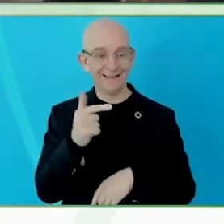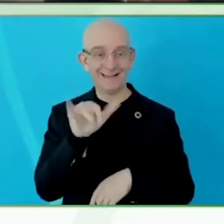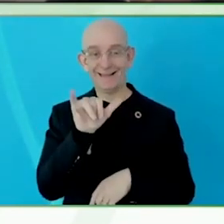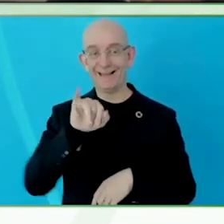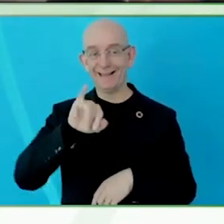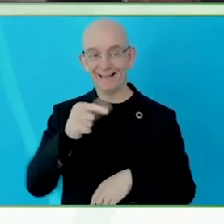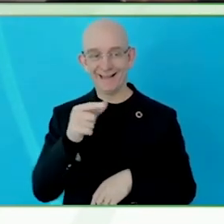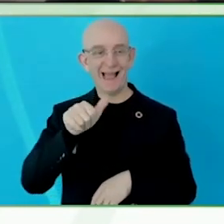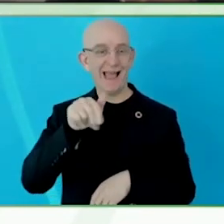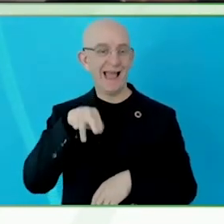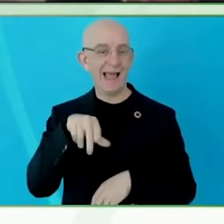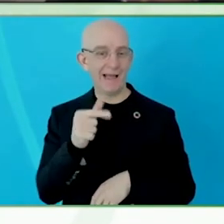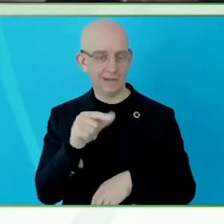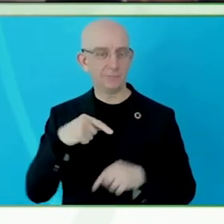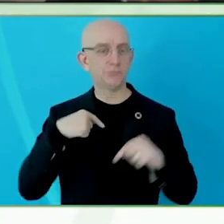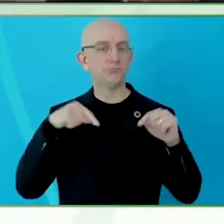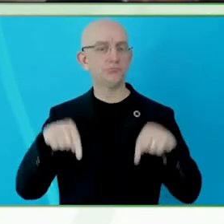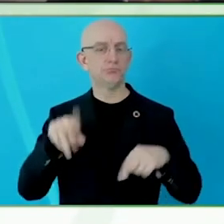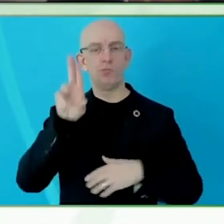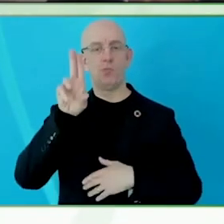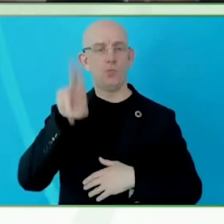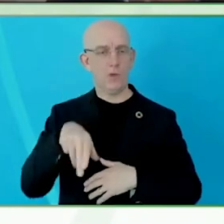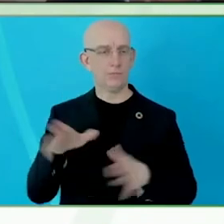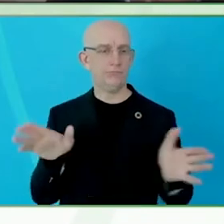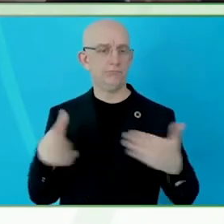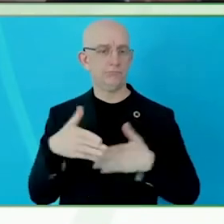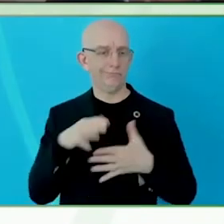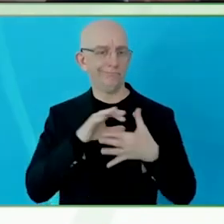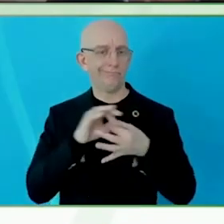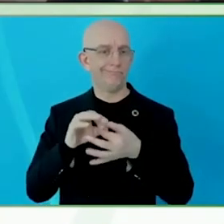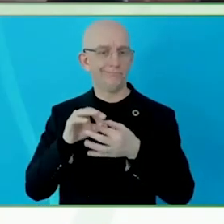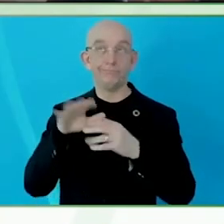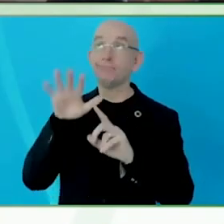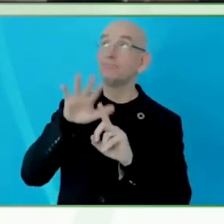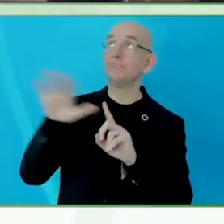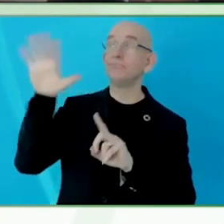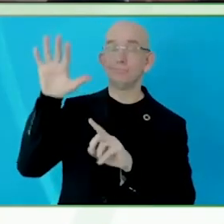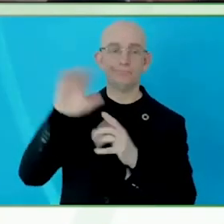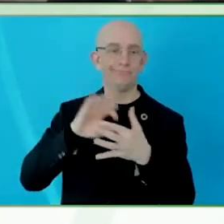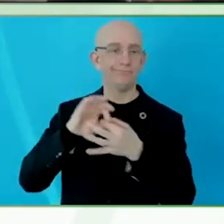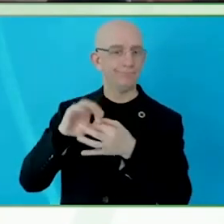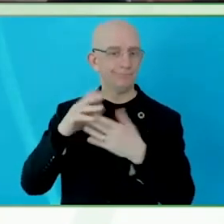Before I begin the conversation, I would like to show your beautiful photo over here.